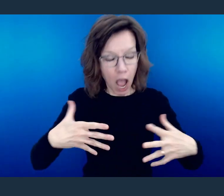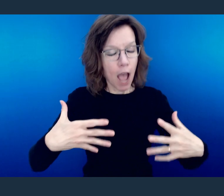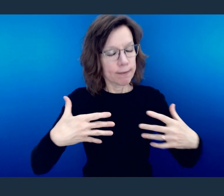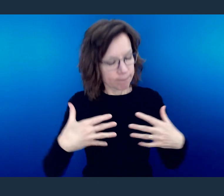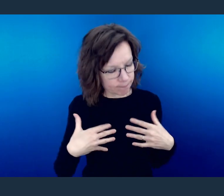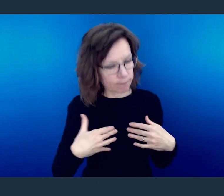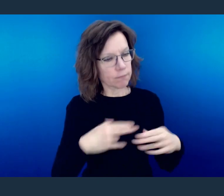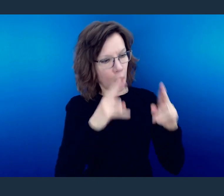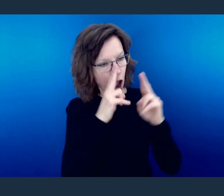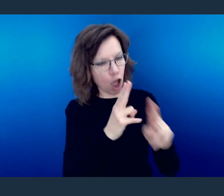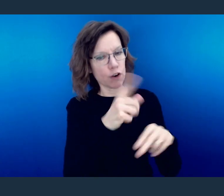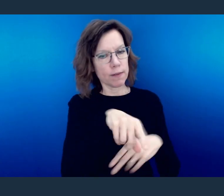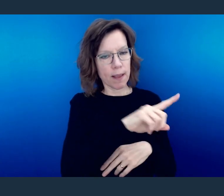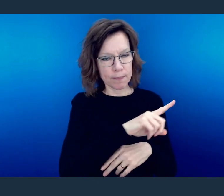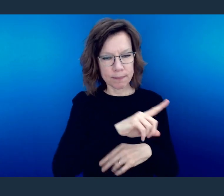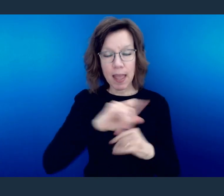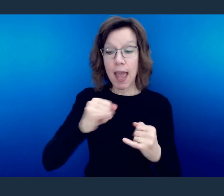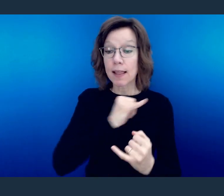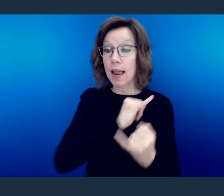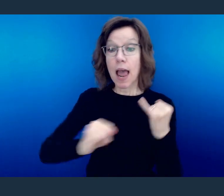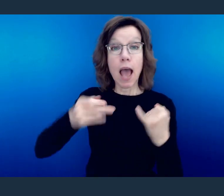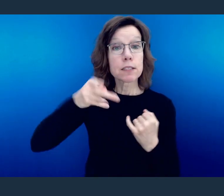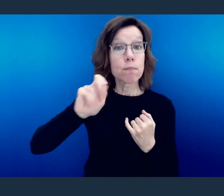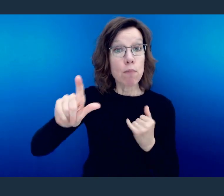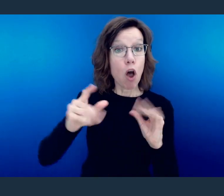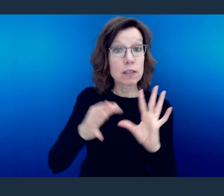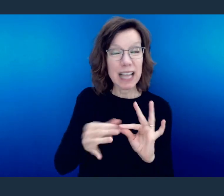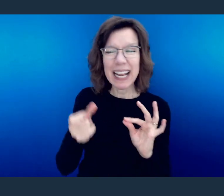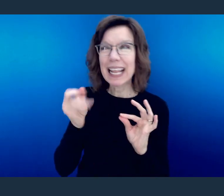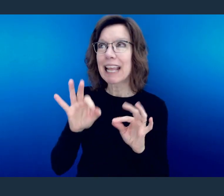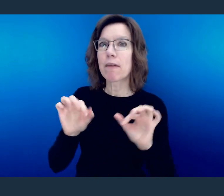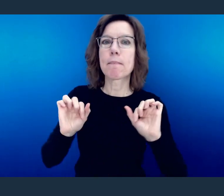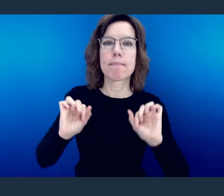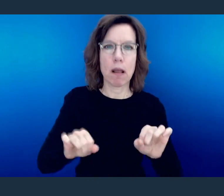And then Paul ends, well, I want to end here with this. "If possible."